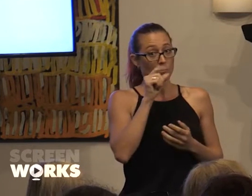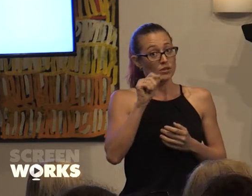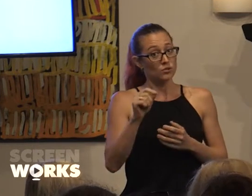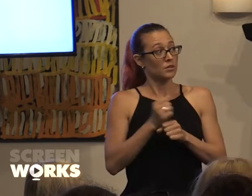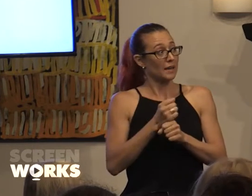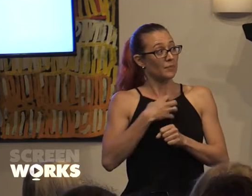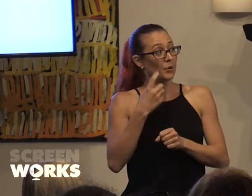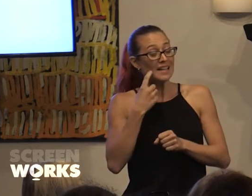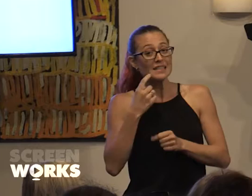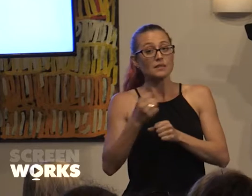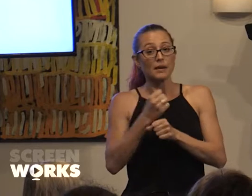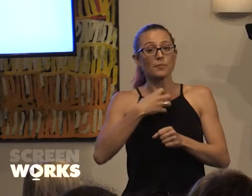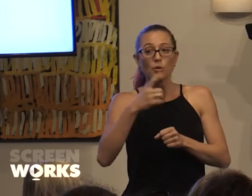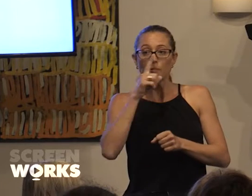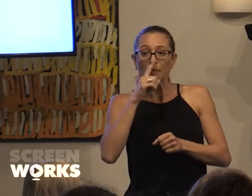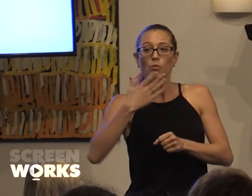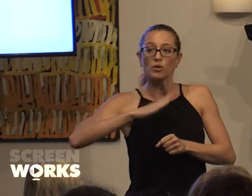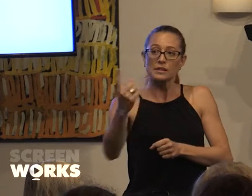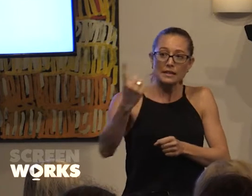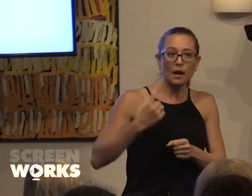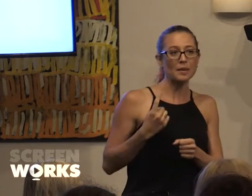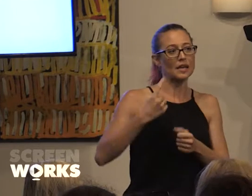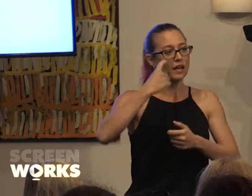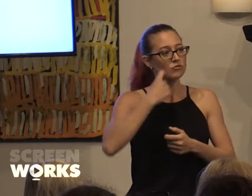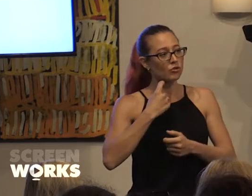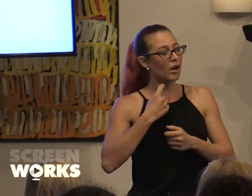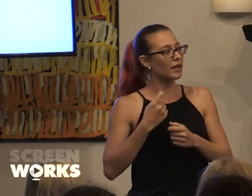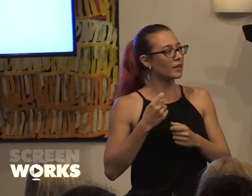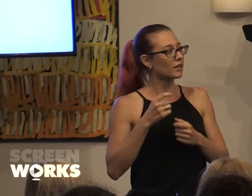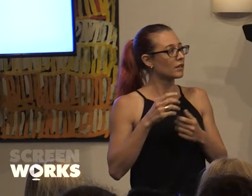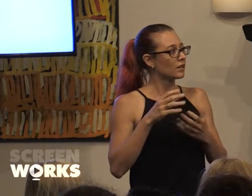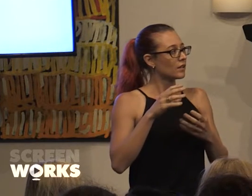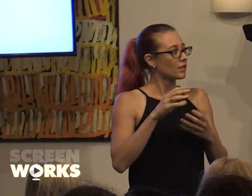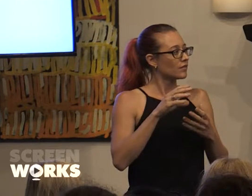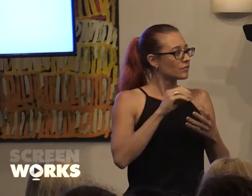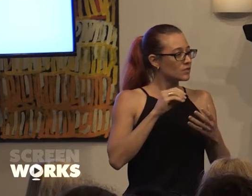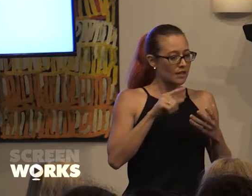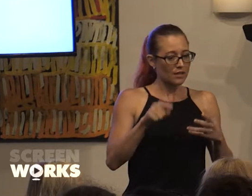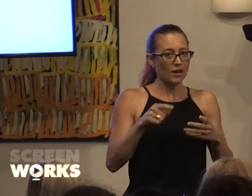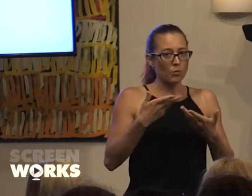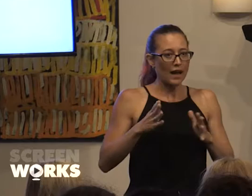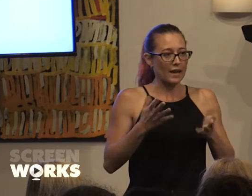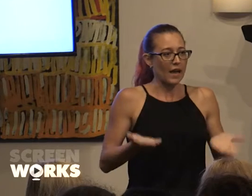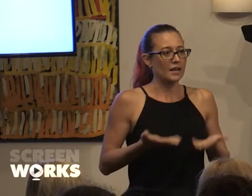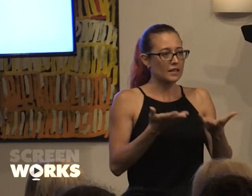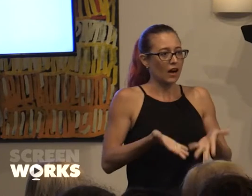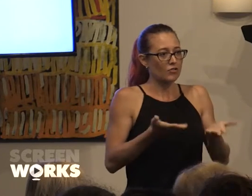To make more people want to come in and to try and take away the bias where women are encouraged. So we came up with this 'Gender Matters'.